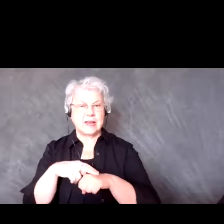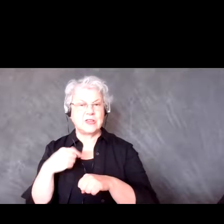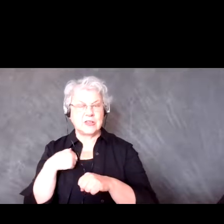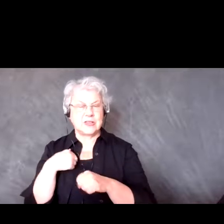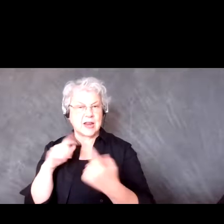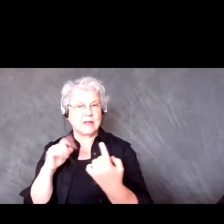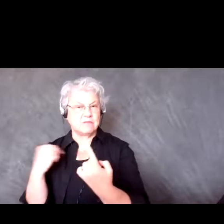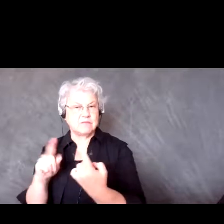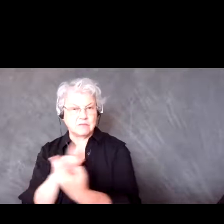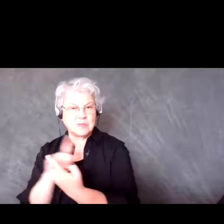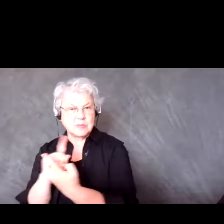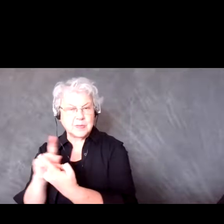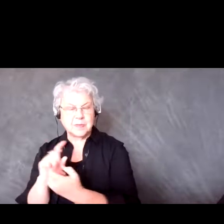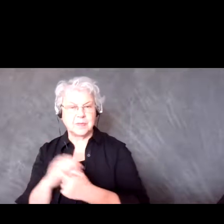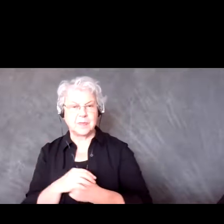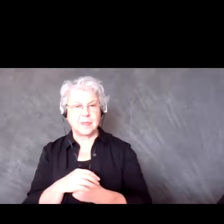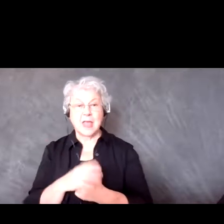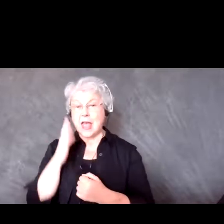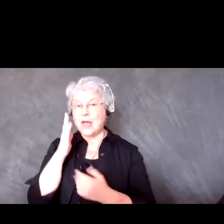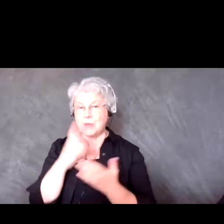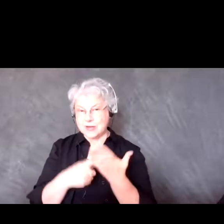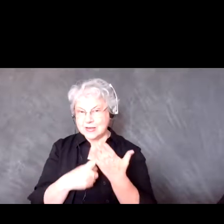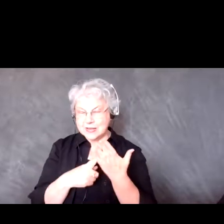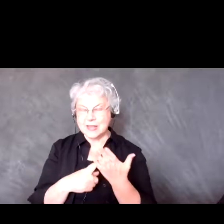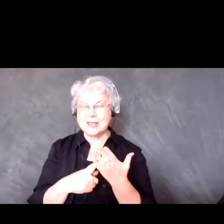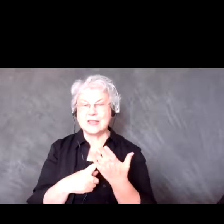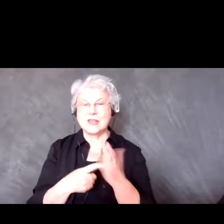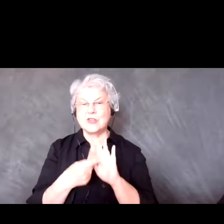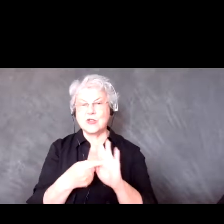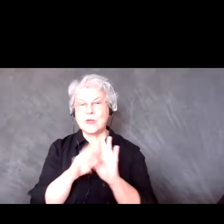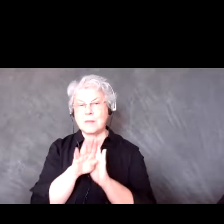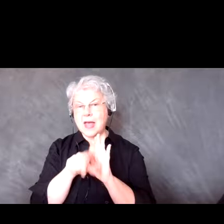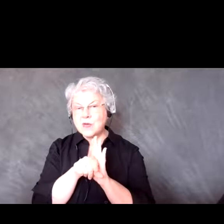And I'm actually going to go into it and cover it a bit to have a little bit of background in the